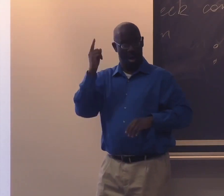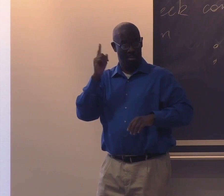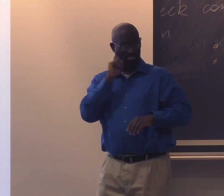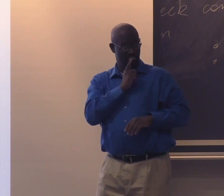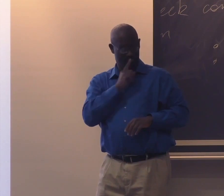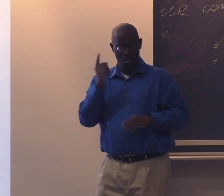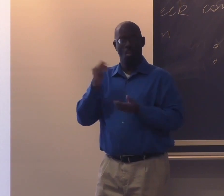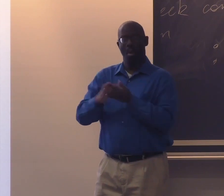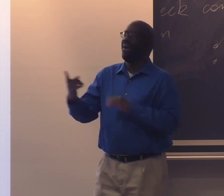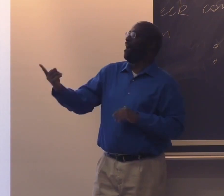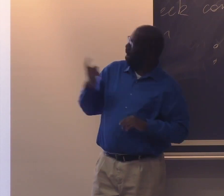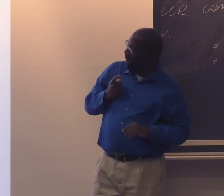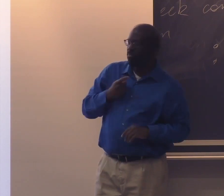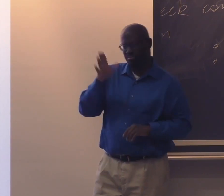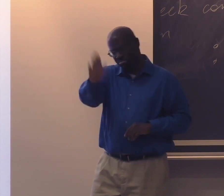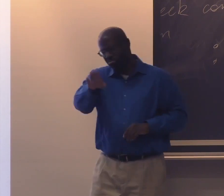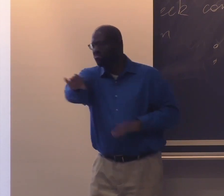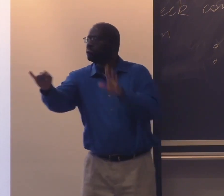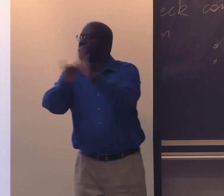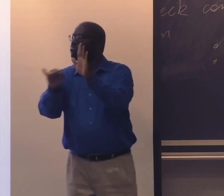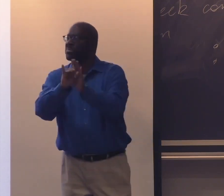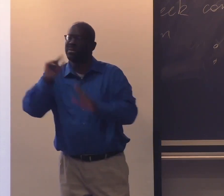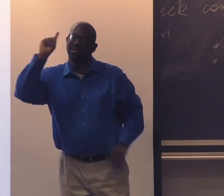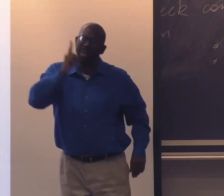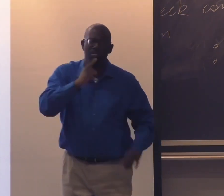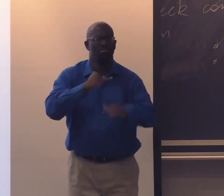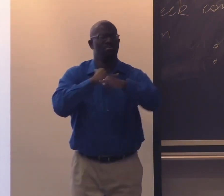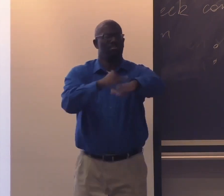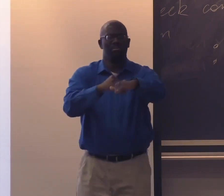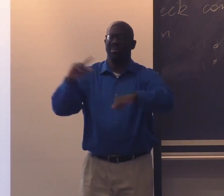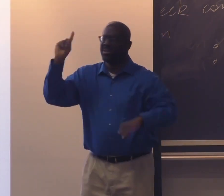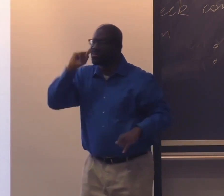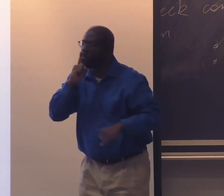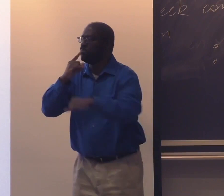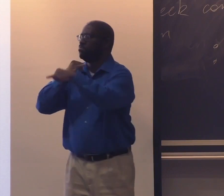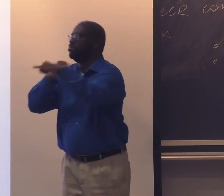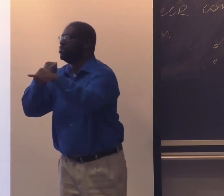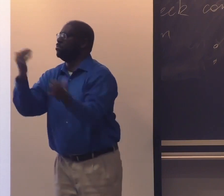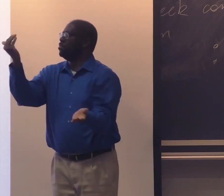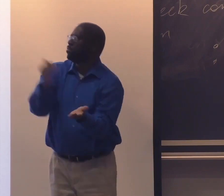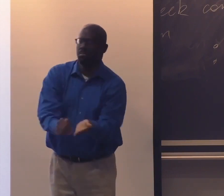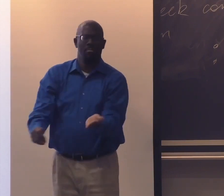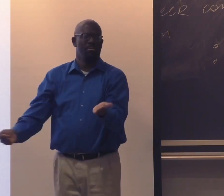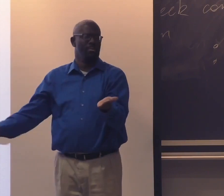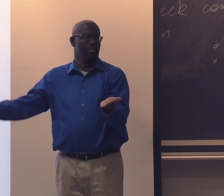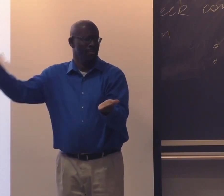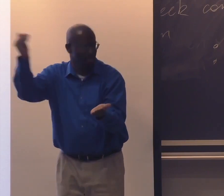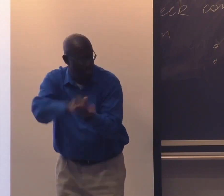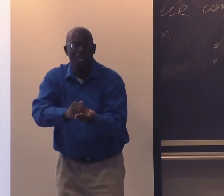Oftentimes Black deaf people are asked about their identity. And they say, do you see yourself as Black?